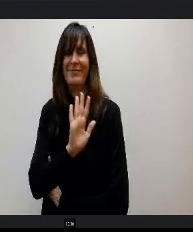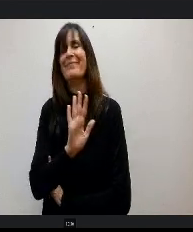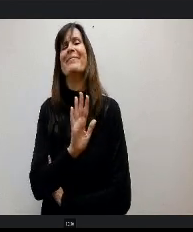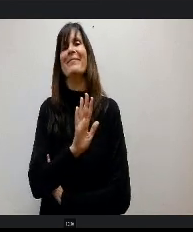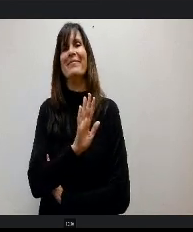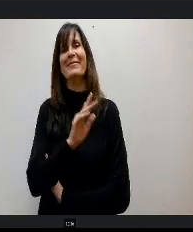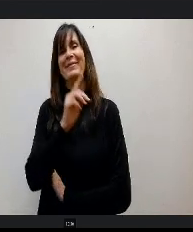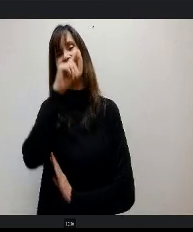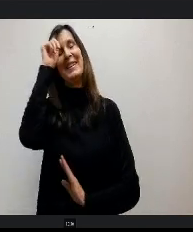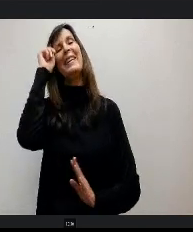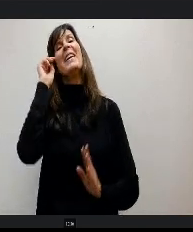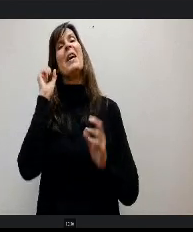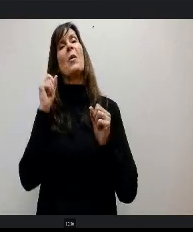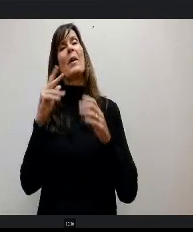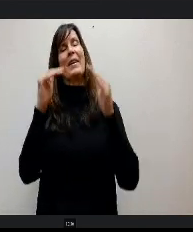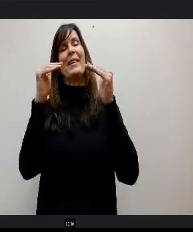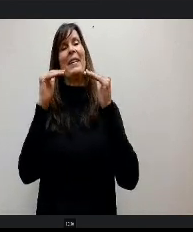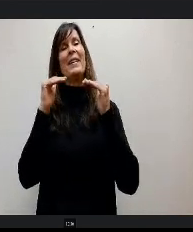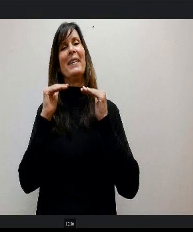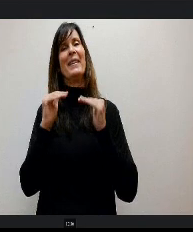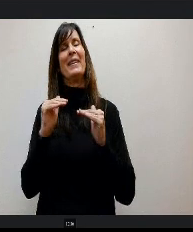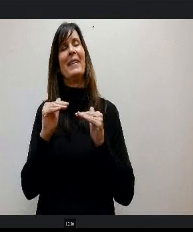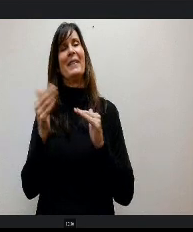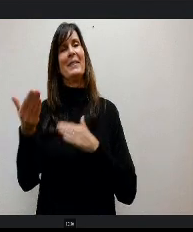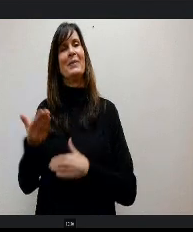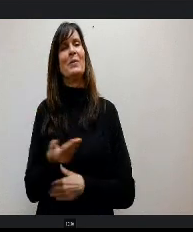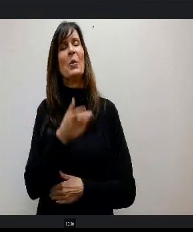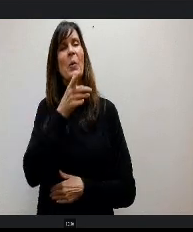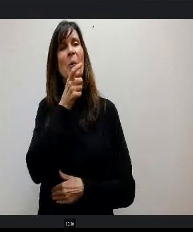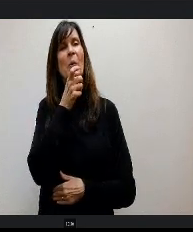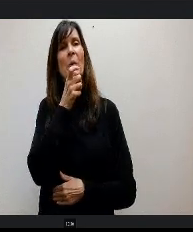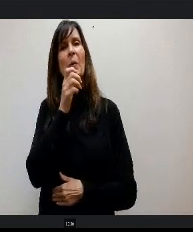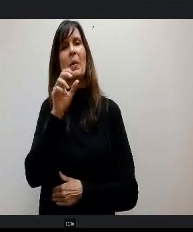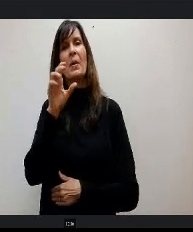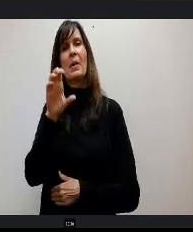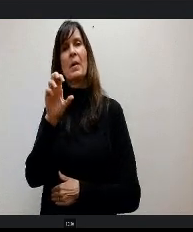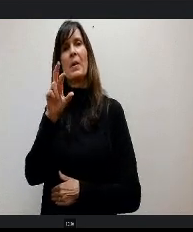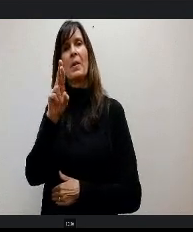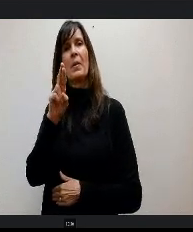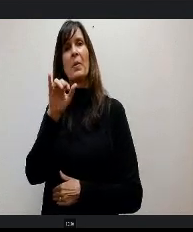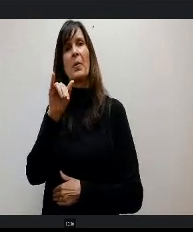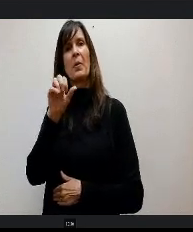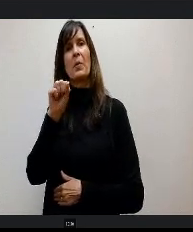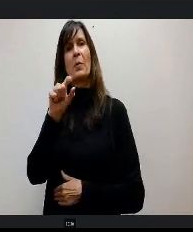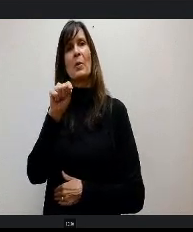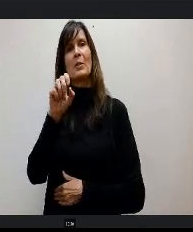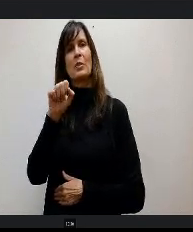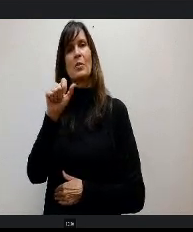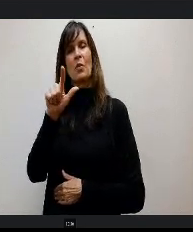All right. My next individual I'd like to introduce tonight is Krystal Rasmussen, who is being recommended as the executive